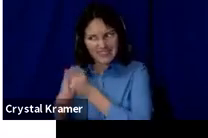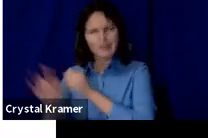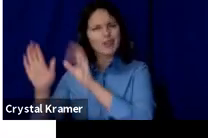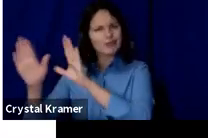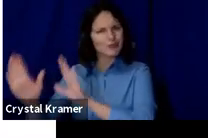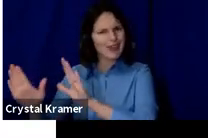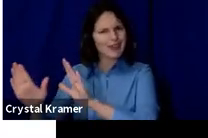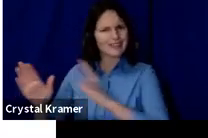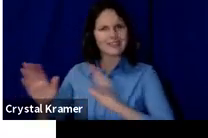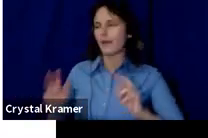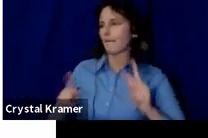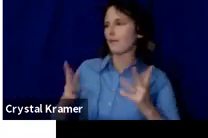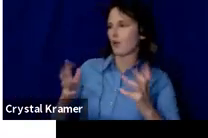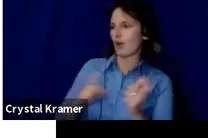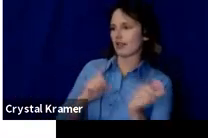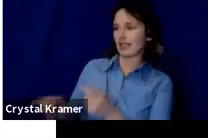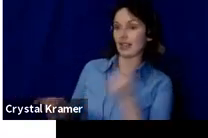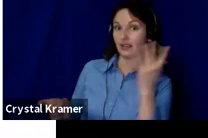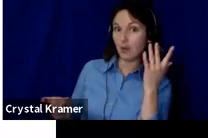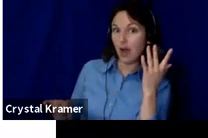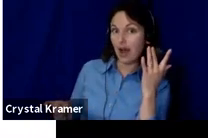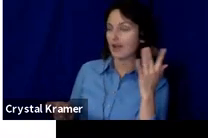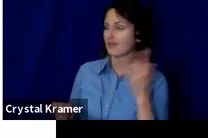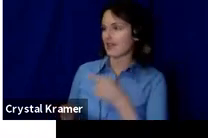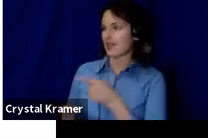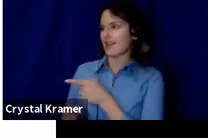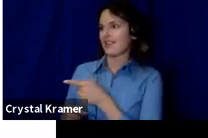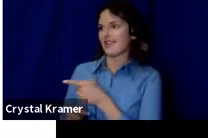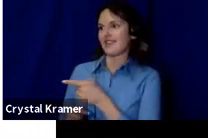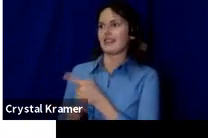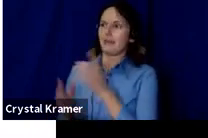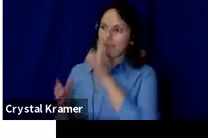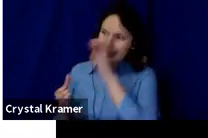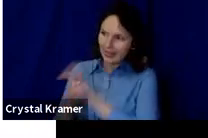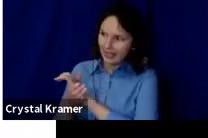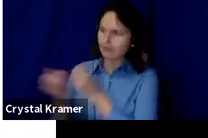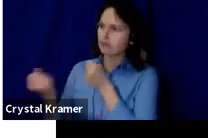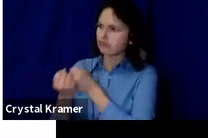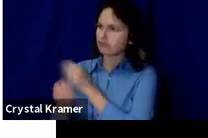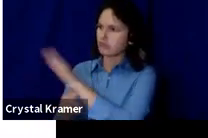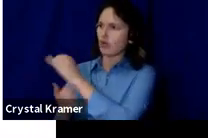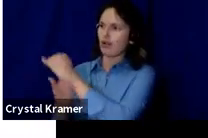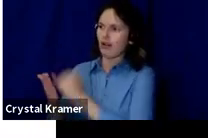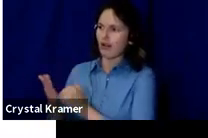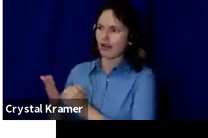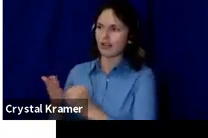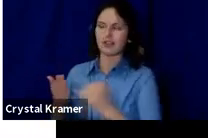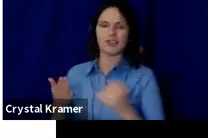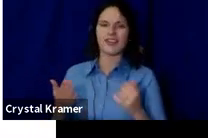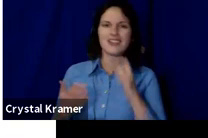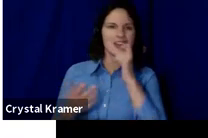not because they need to buy another coffee mug or need to buy a rare framed photo.